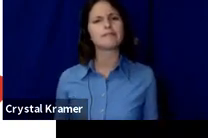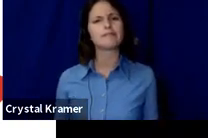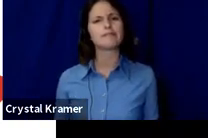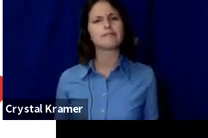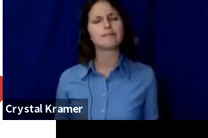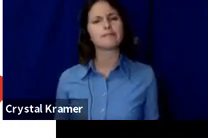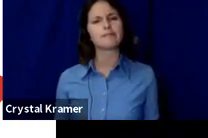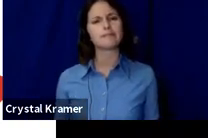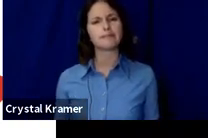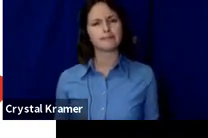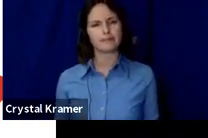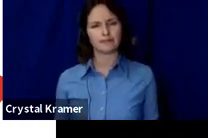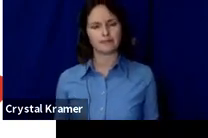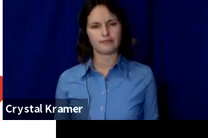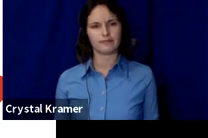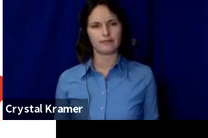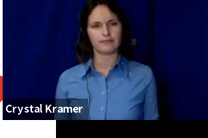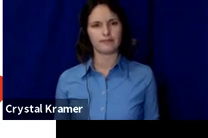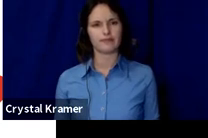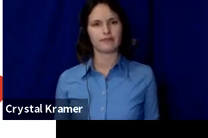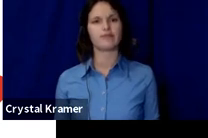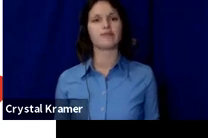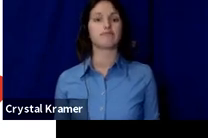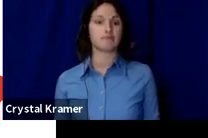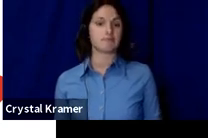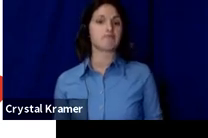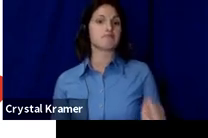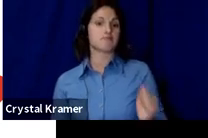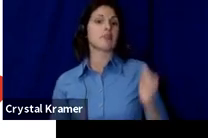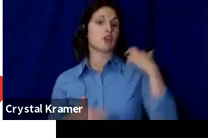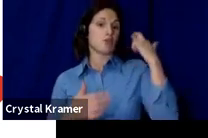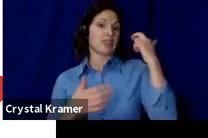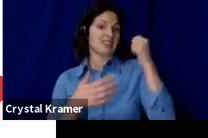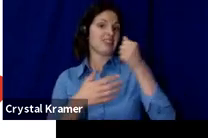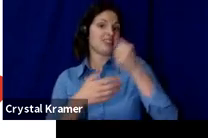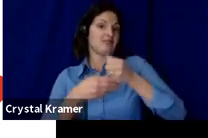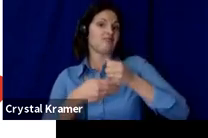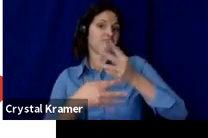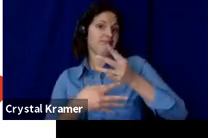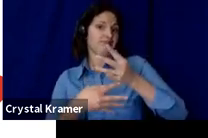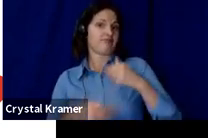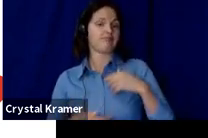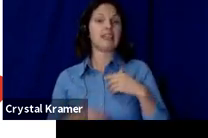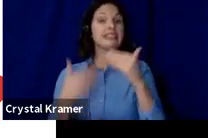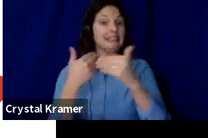Some of the initial highlights are that there is a low barrier to entry.